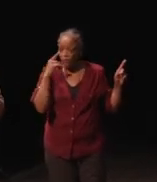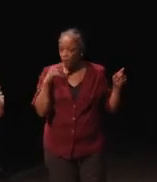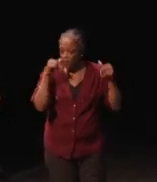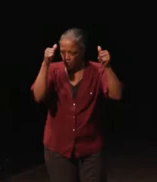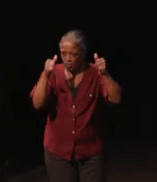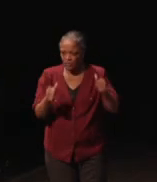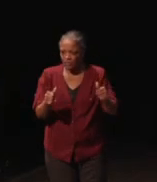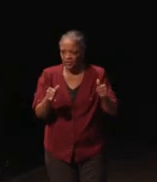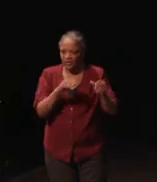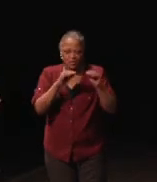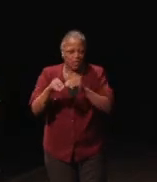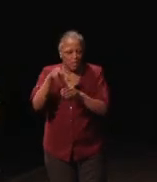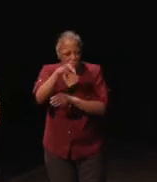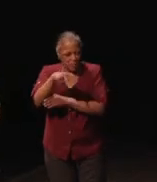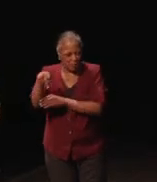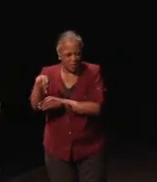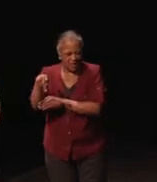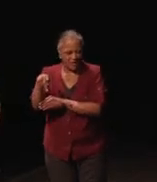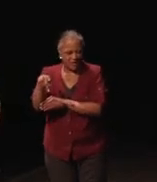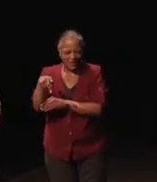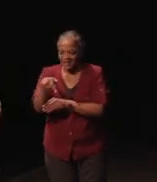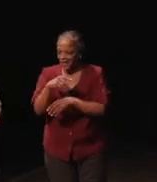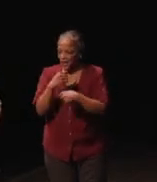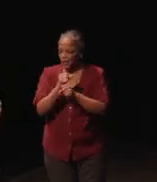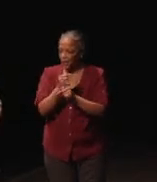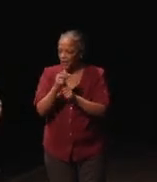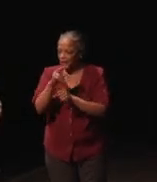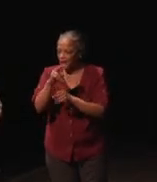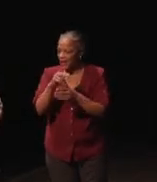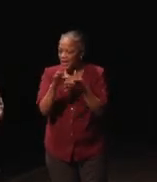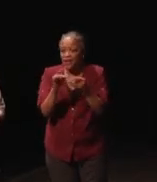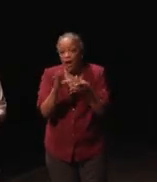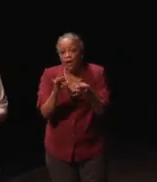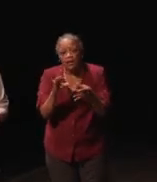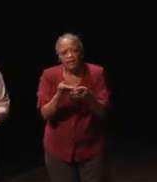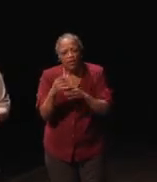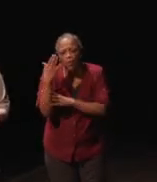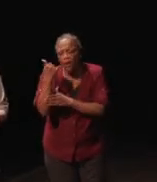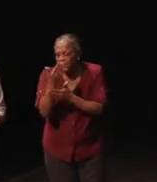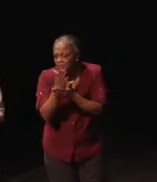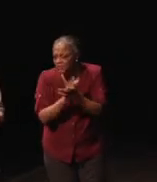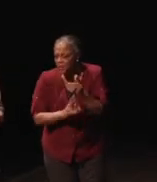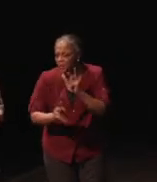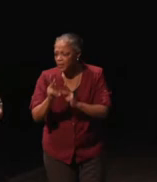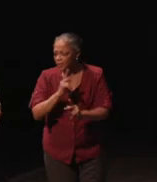I just put it in a PowerPoint. And I created a narrative as to why some people were unable to